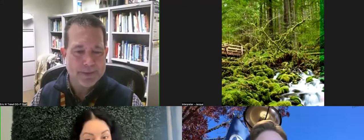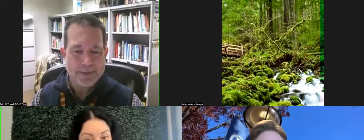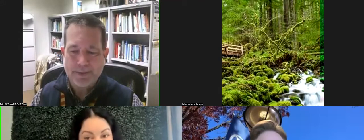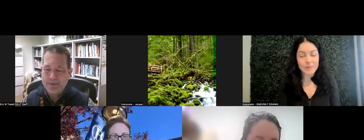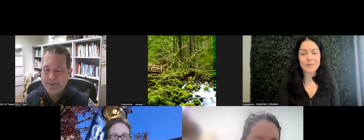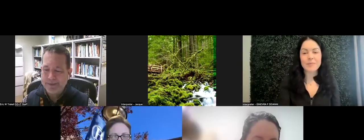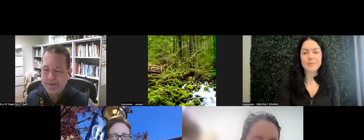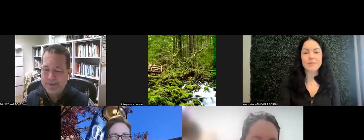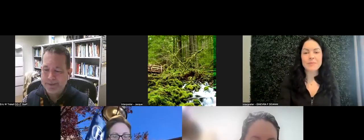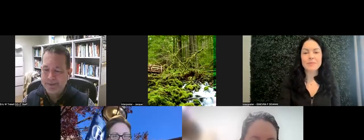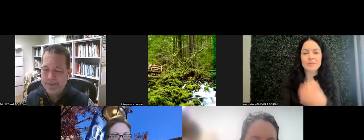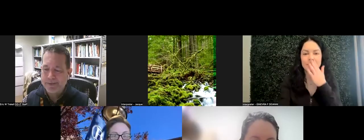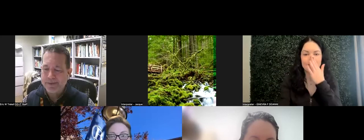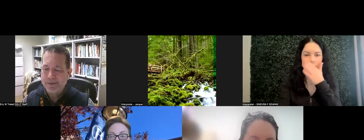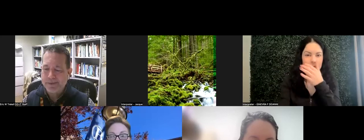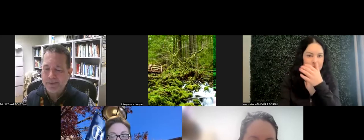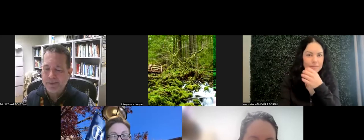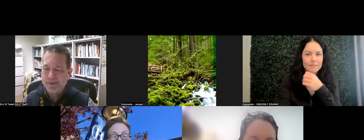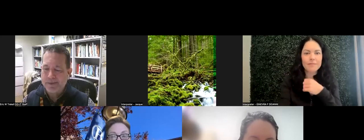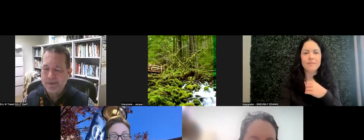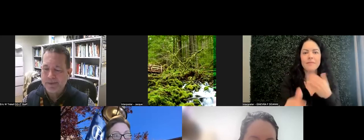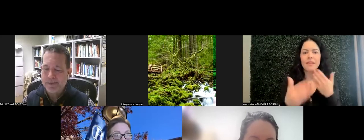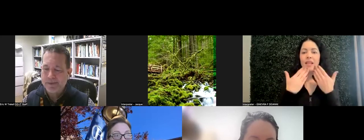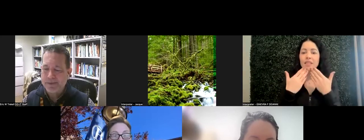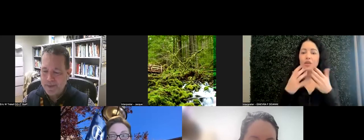Thanks so much, Eric. I am going to get right into the deck